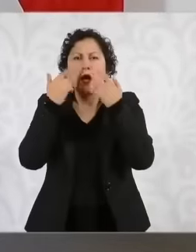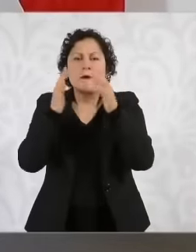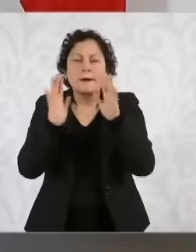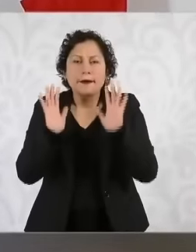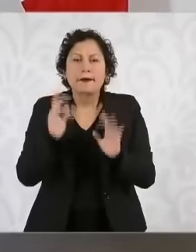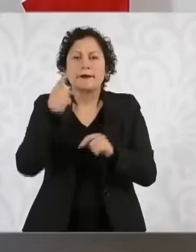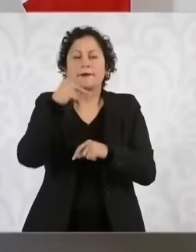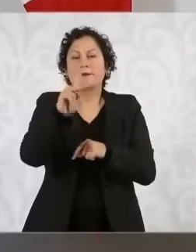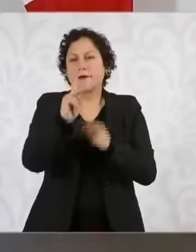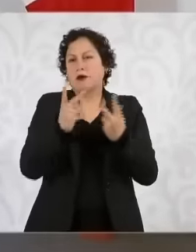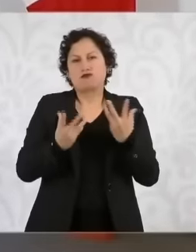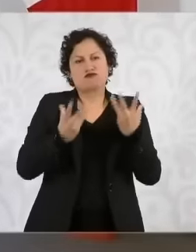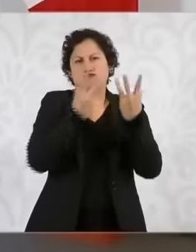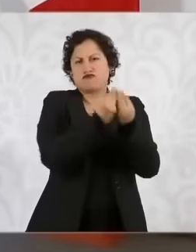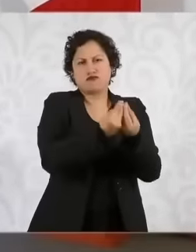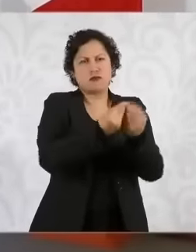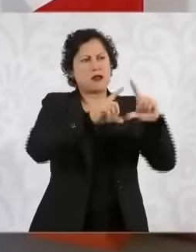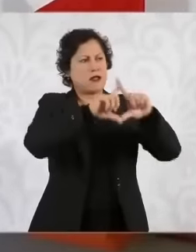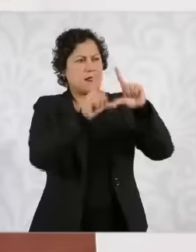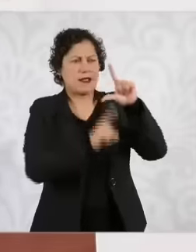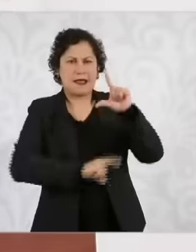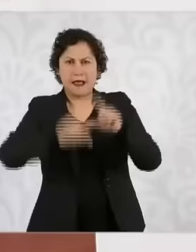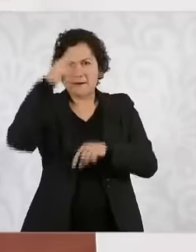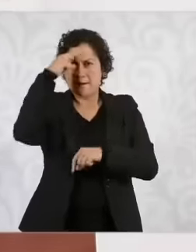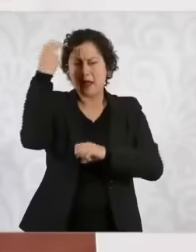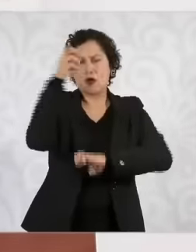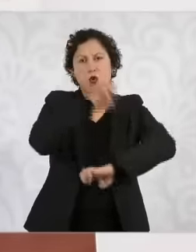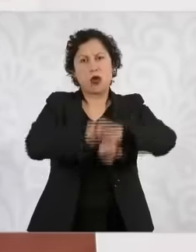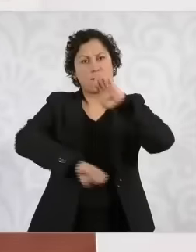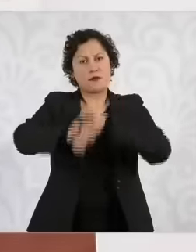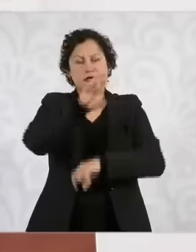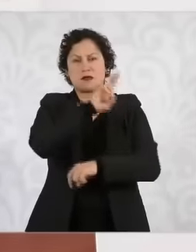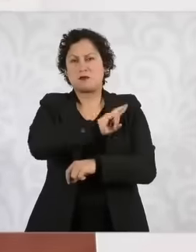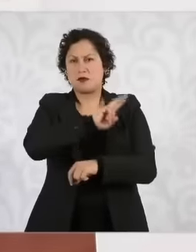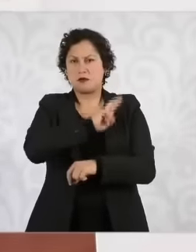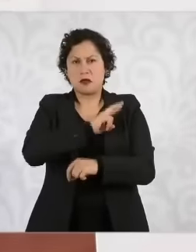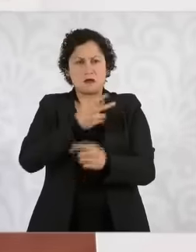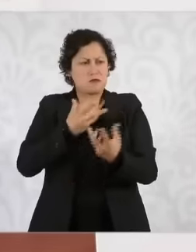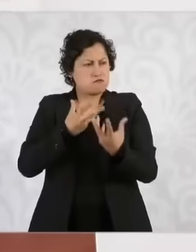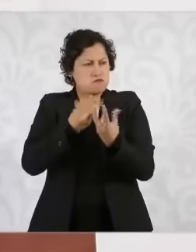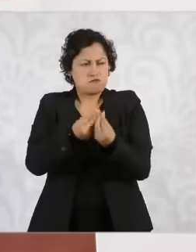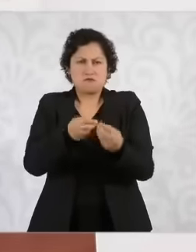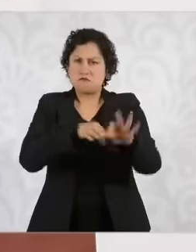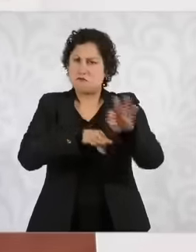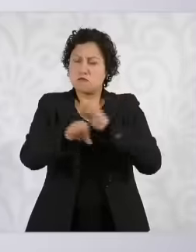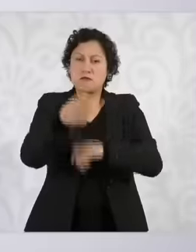private sector in Mexico we are going to work well eh As I mentioned there are things in which we do not